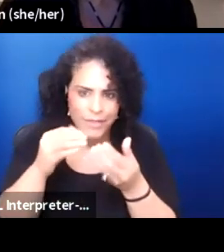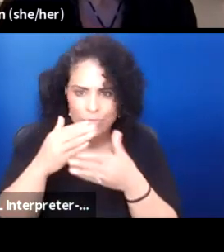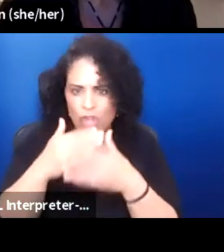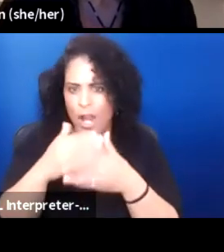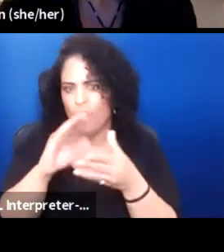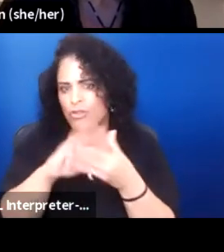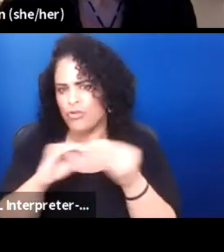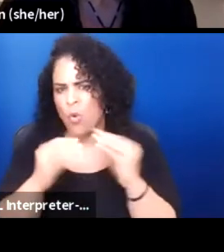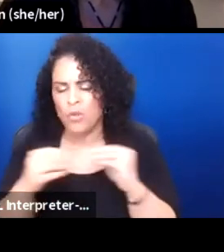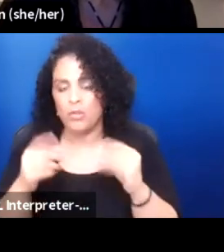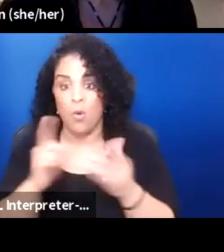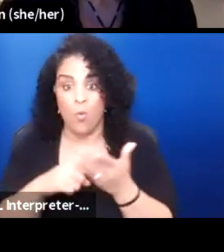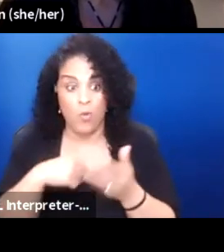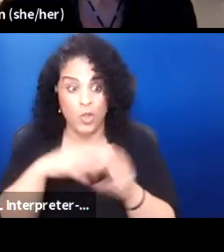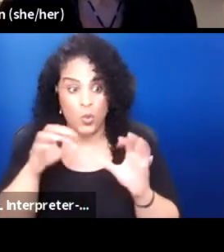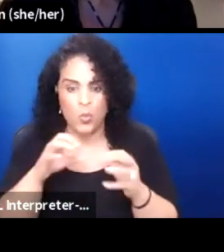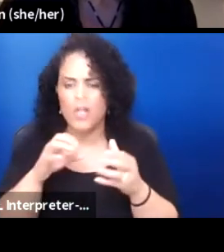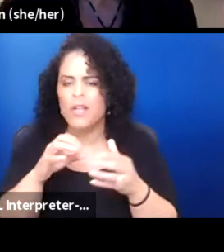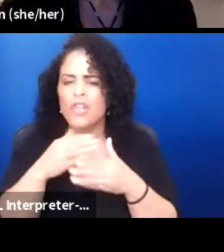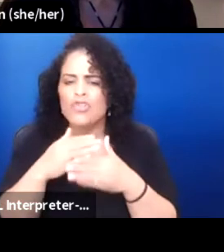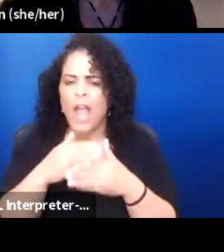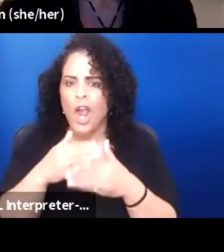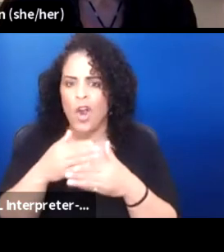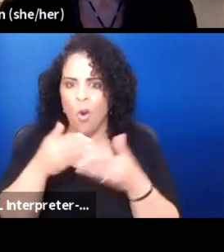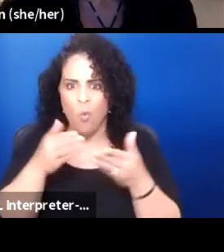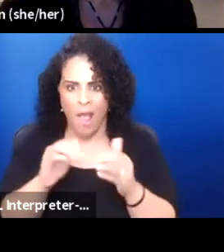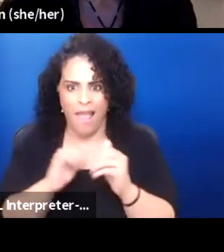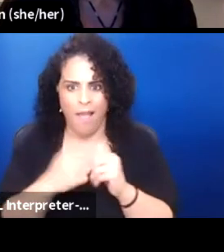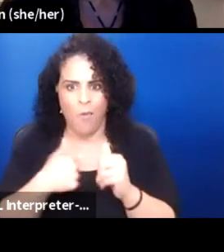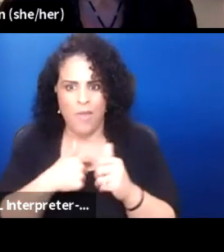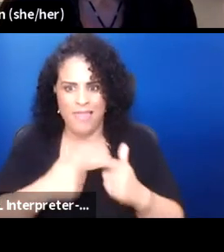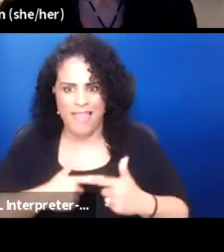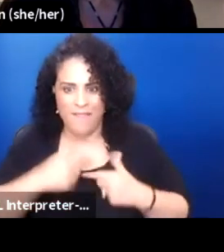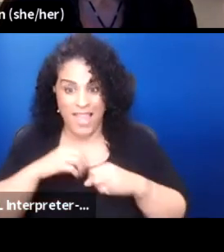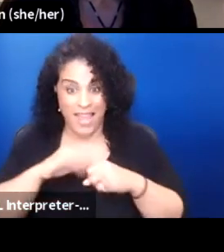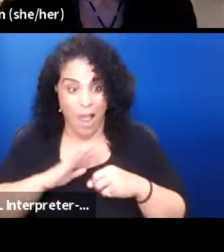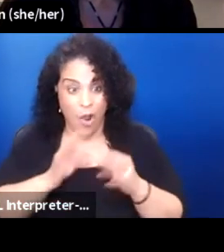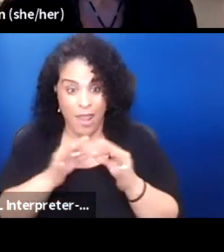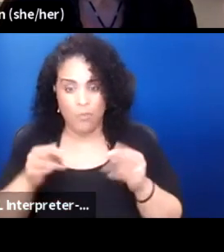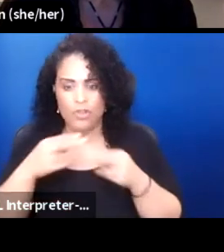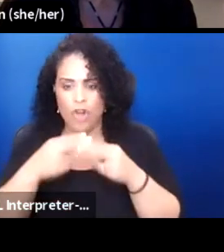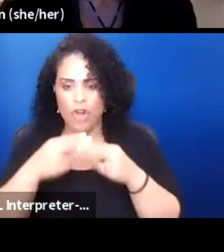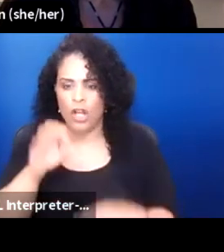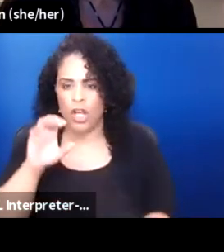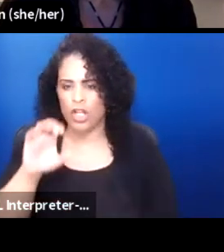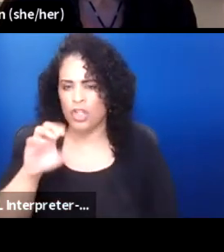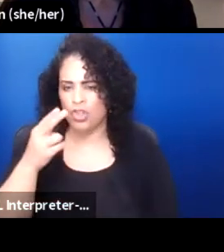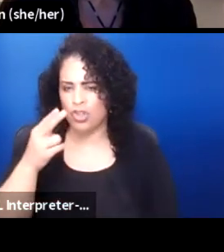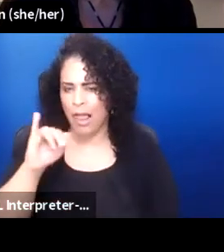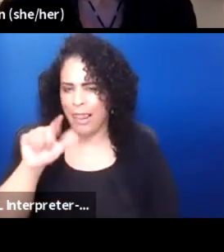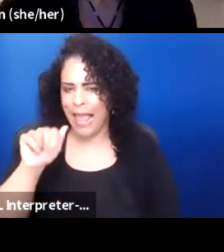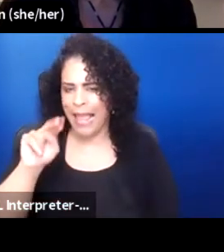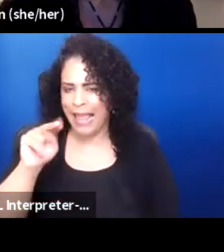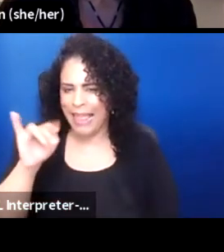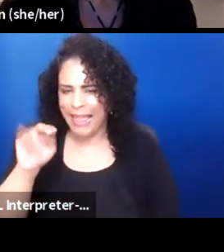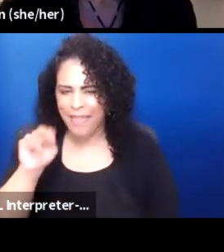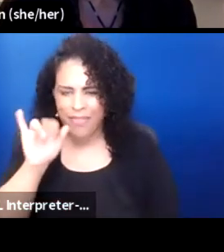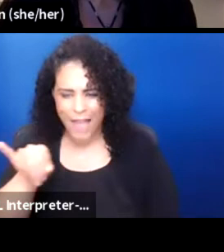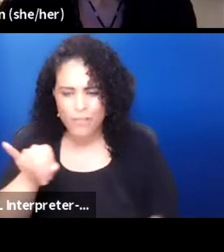what we're really doing to share in our way of life, which in our language is called chalangam, which is a translation of sovereignty